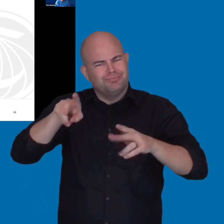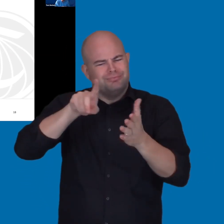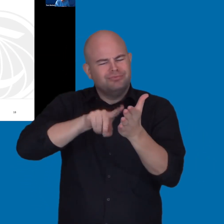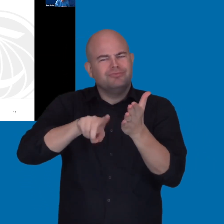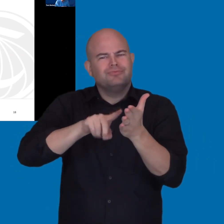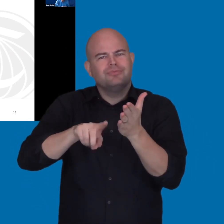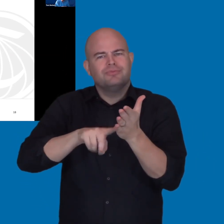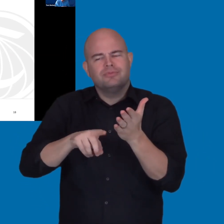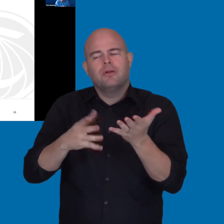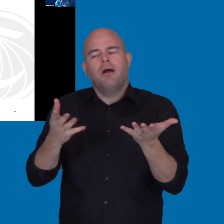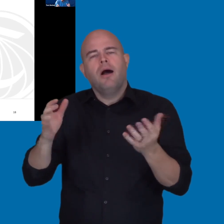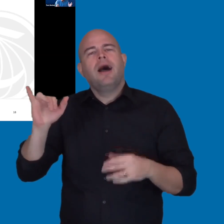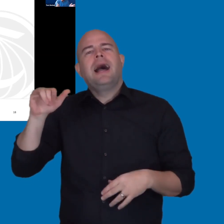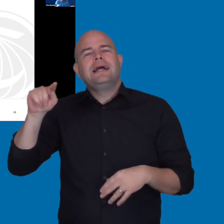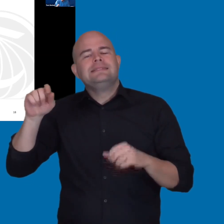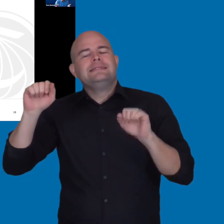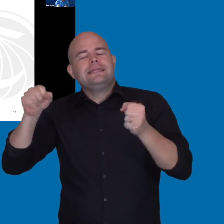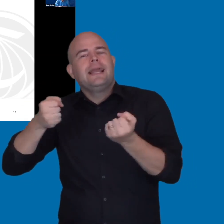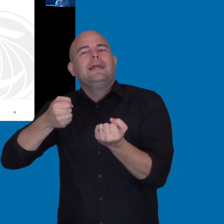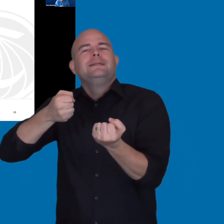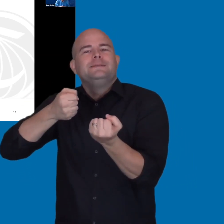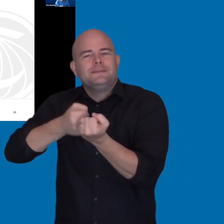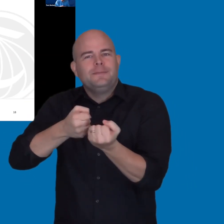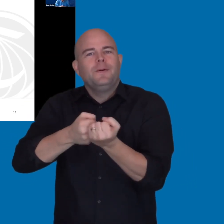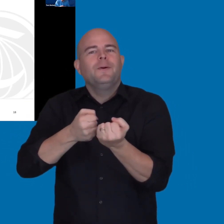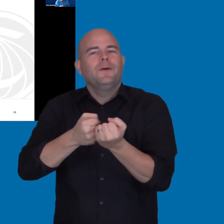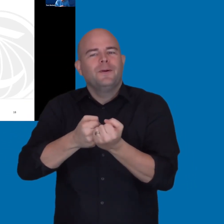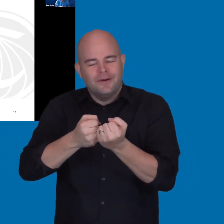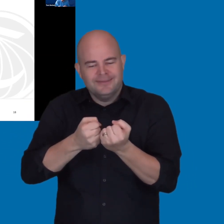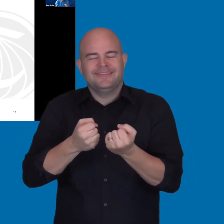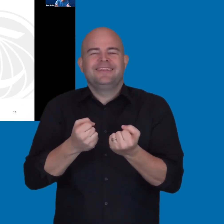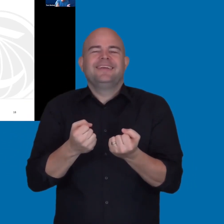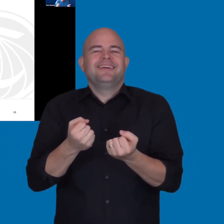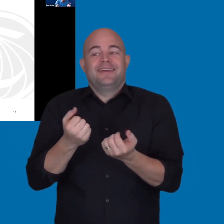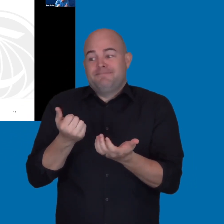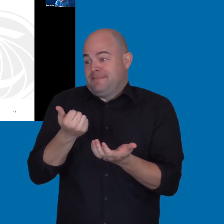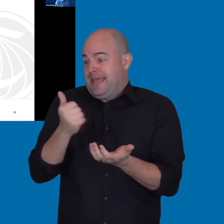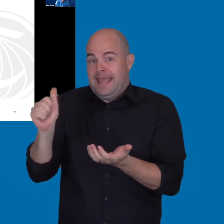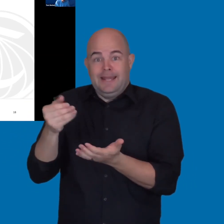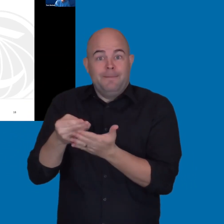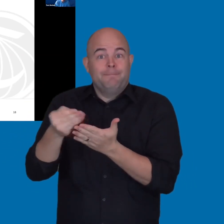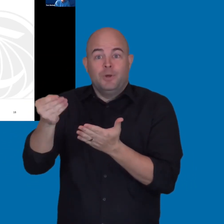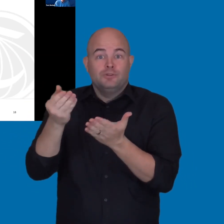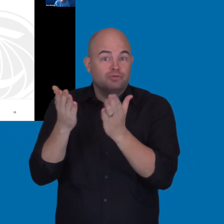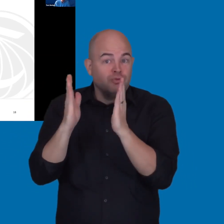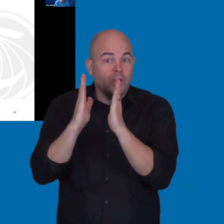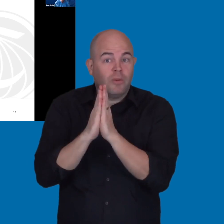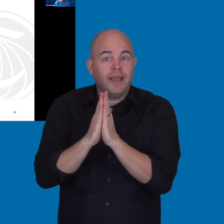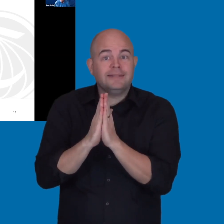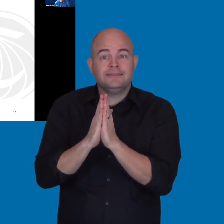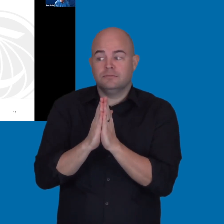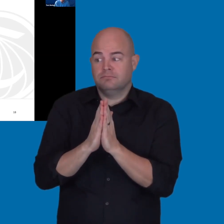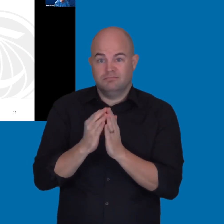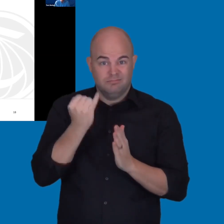it makes more sense to direct that purchase requester to use something that is already existing and in place.